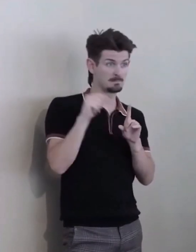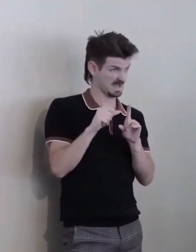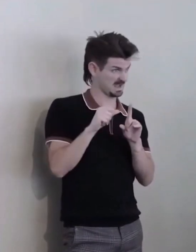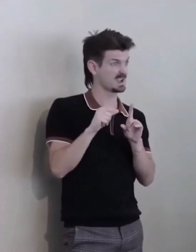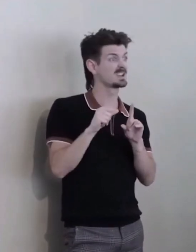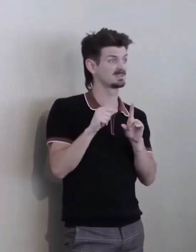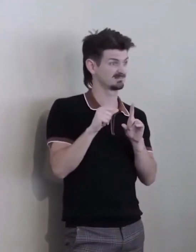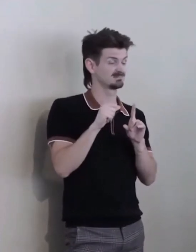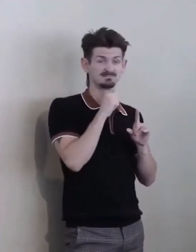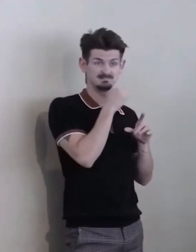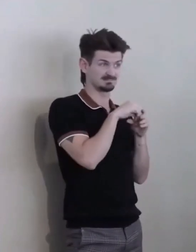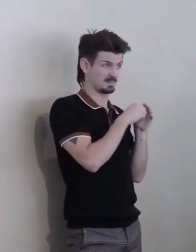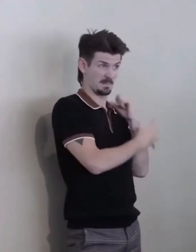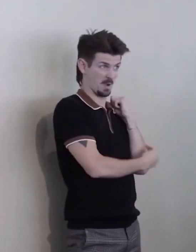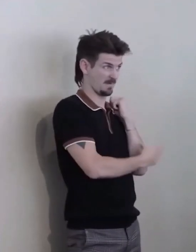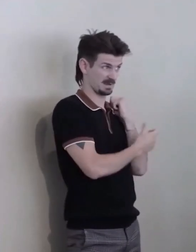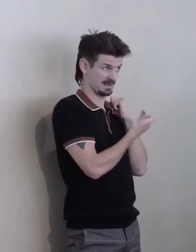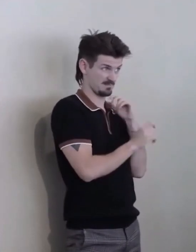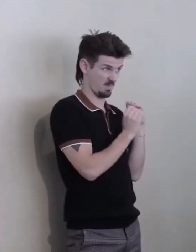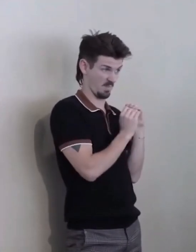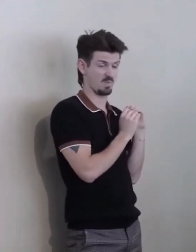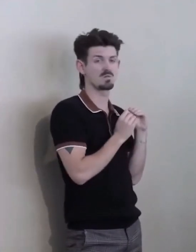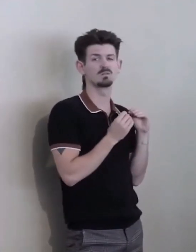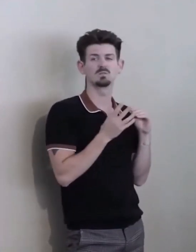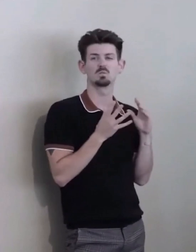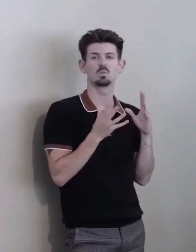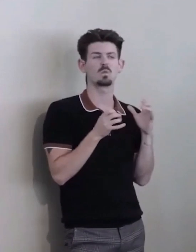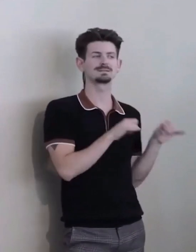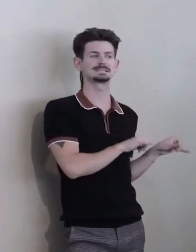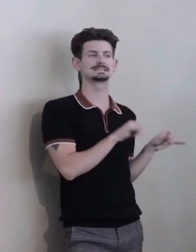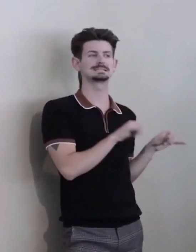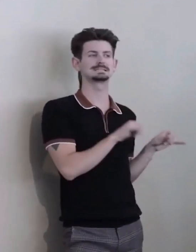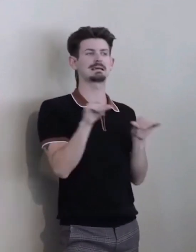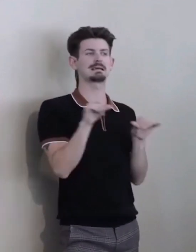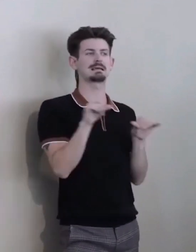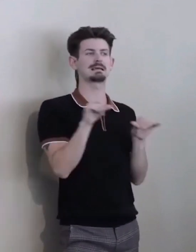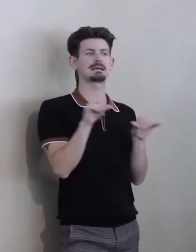and we want the same thing for everybody with disabilities.